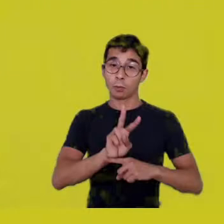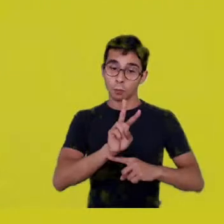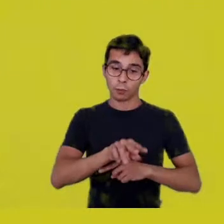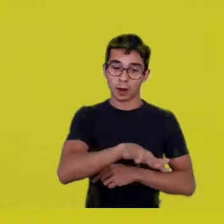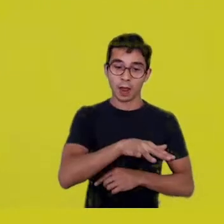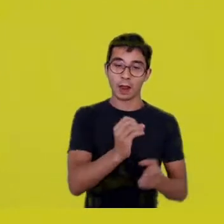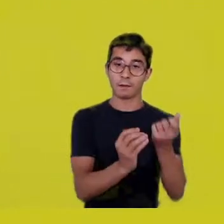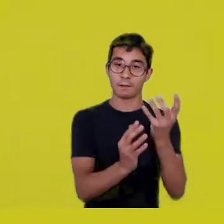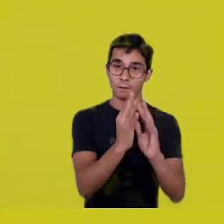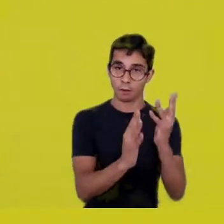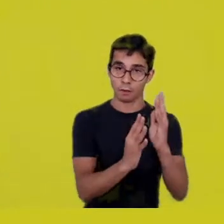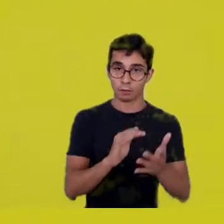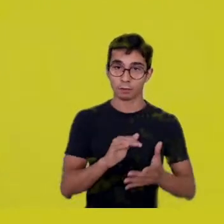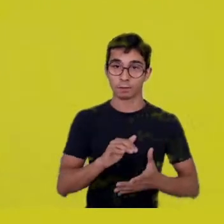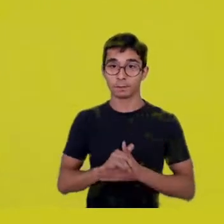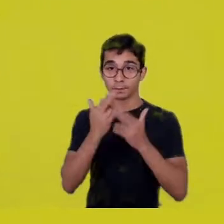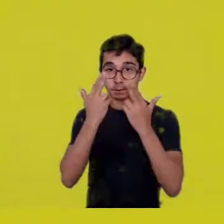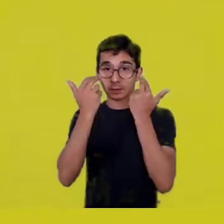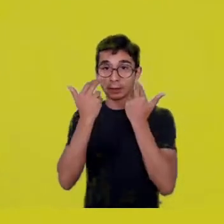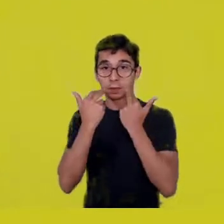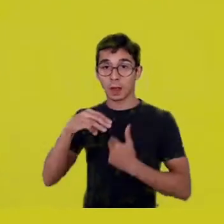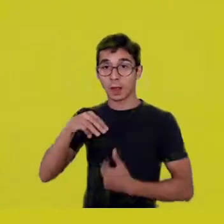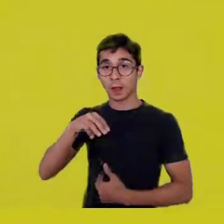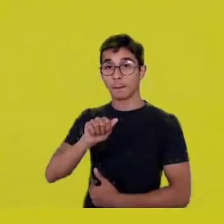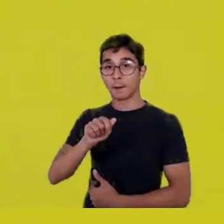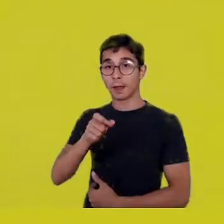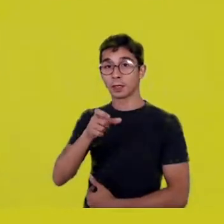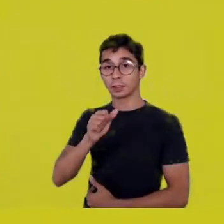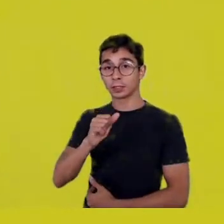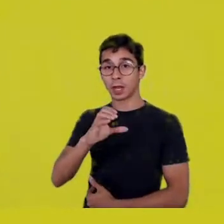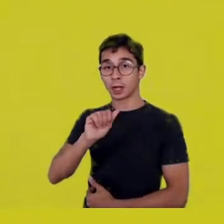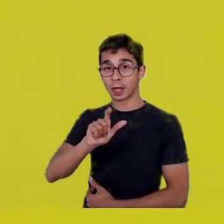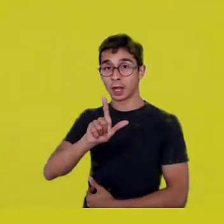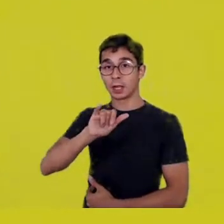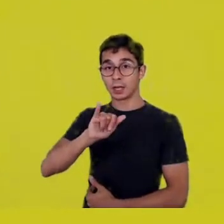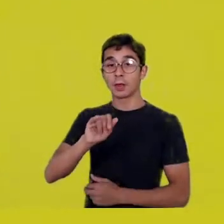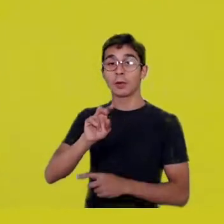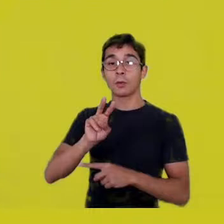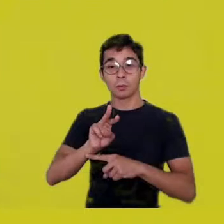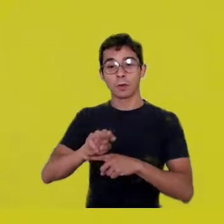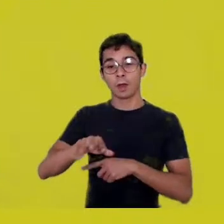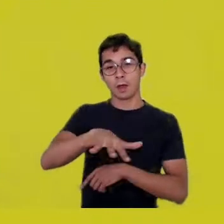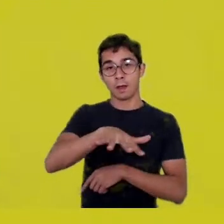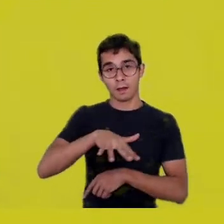our Maxakali cousins looked after the direction of air,